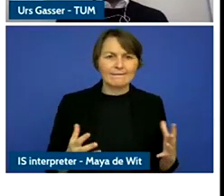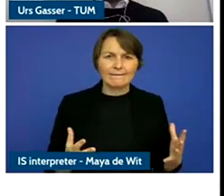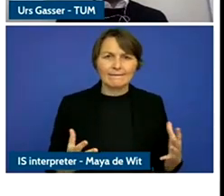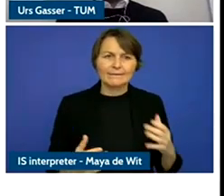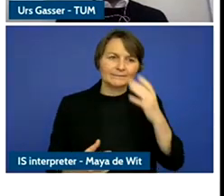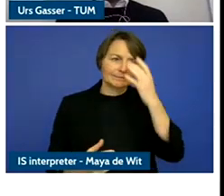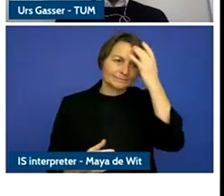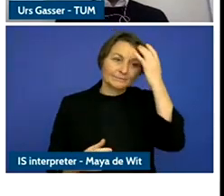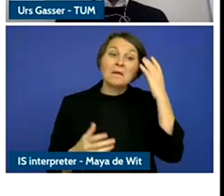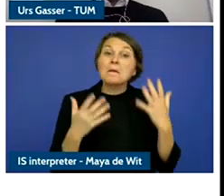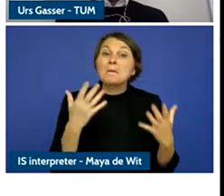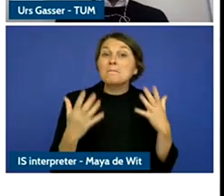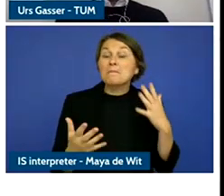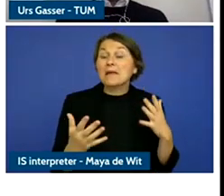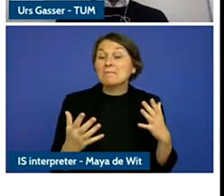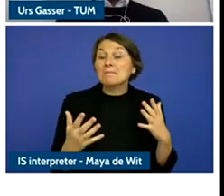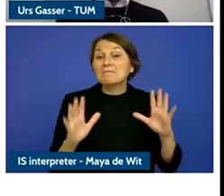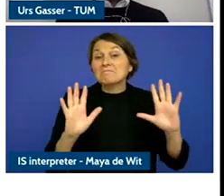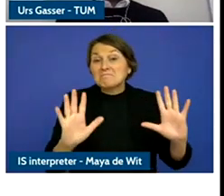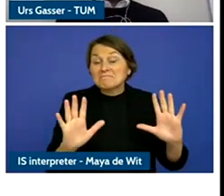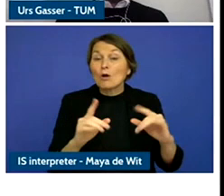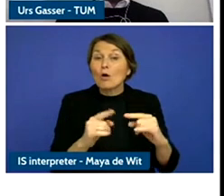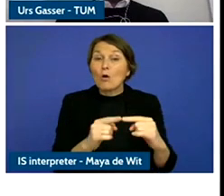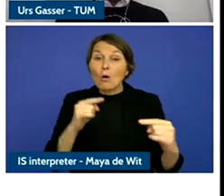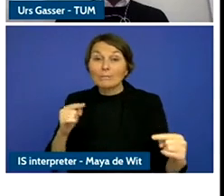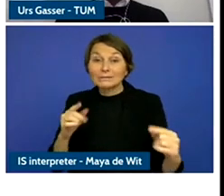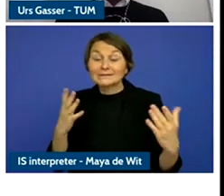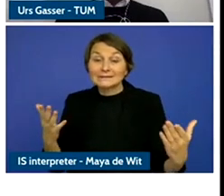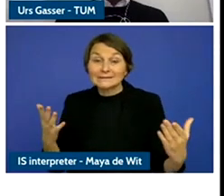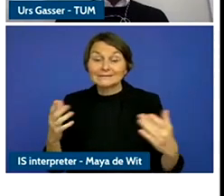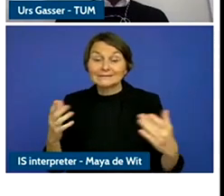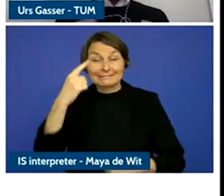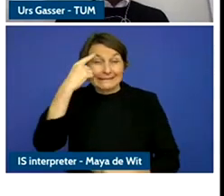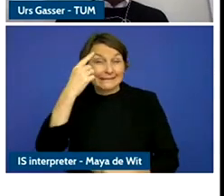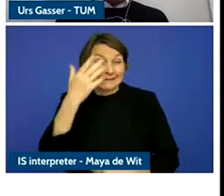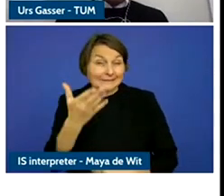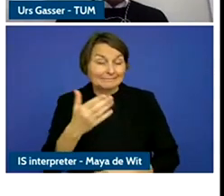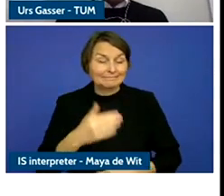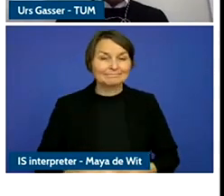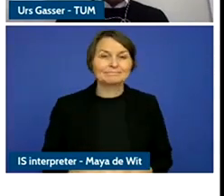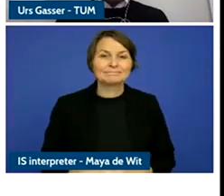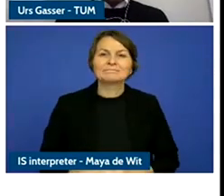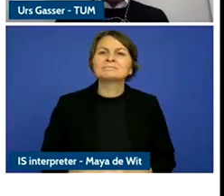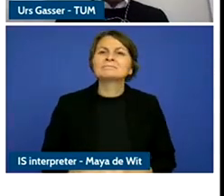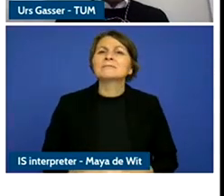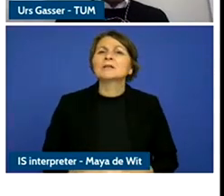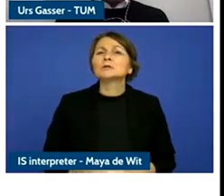opposite, maybe we are considering as well that some of these places are also